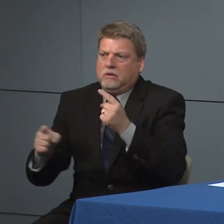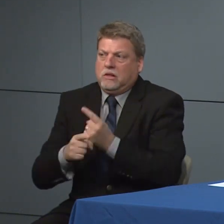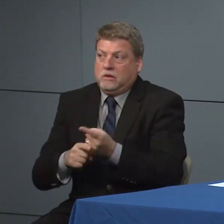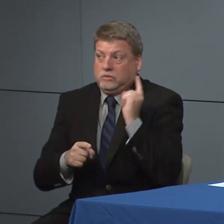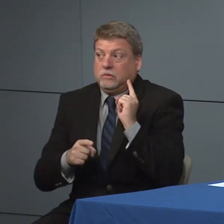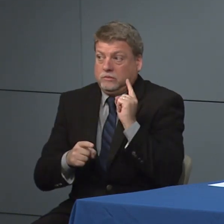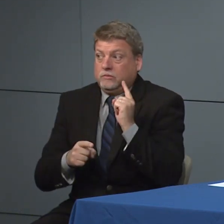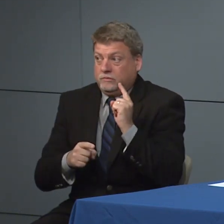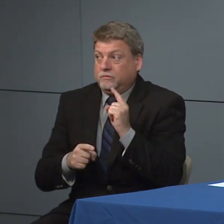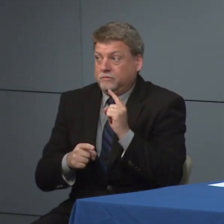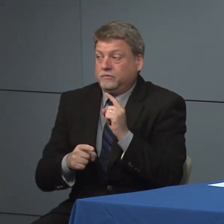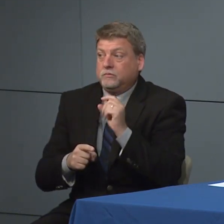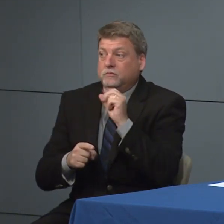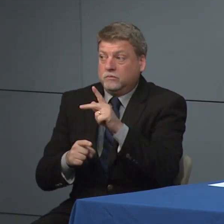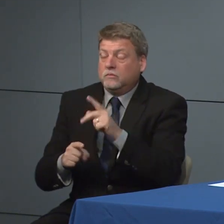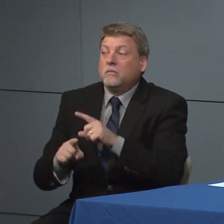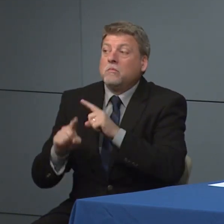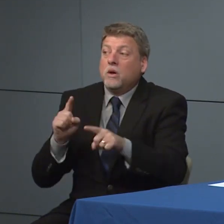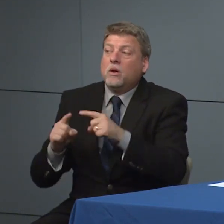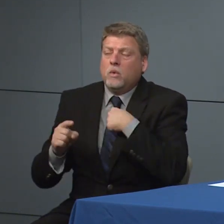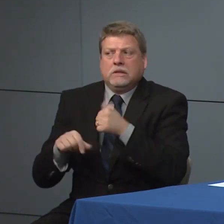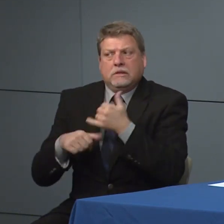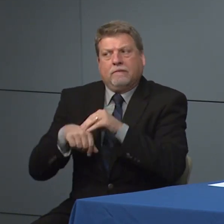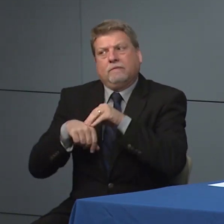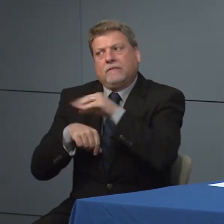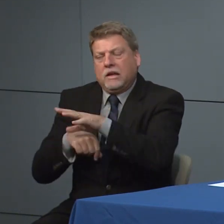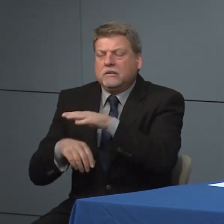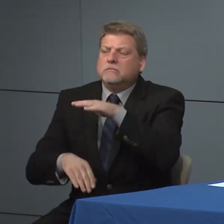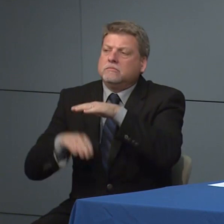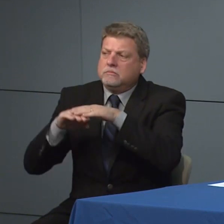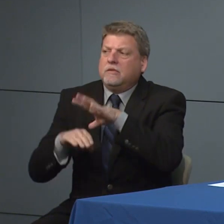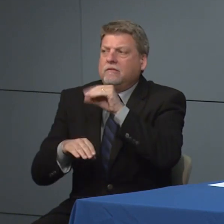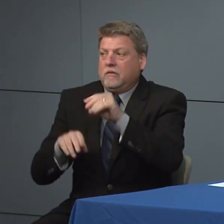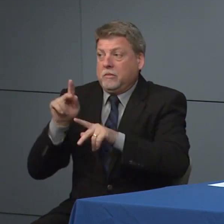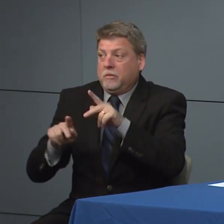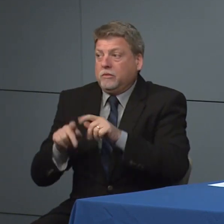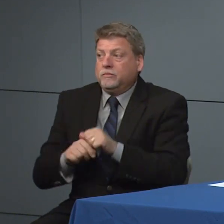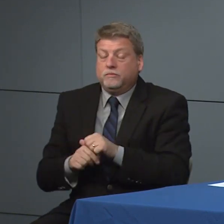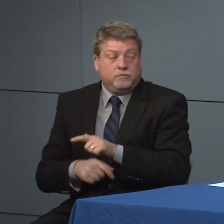and with that list director sprayberry has any other proactive comments. Thank you ma'am all right then we're